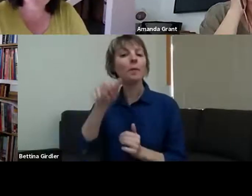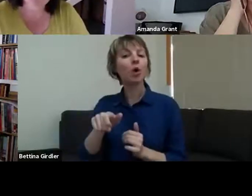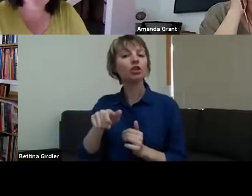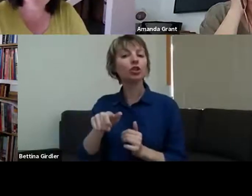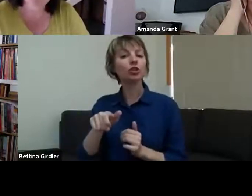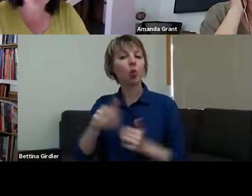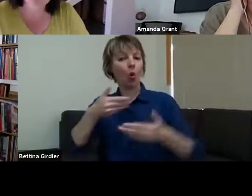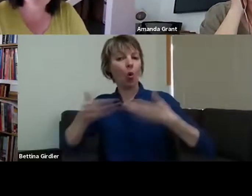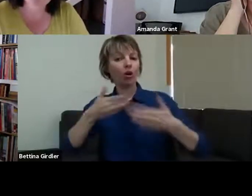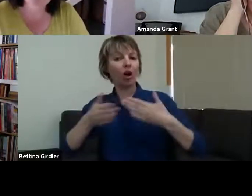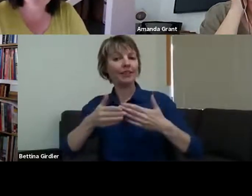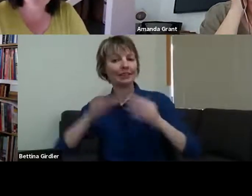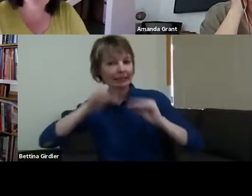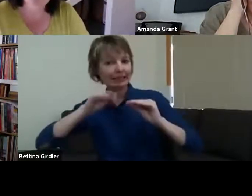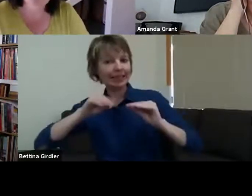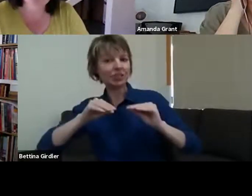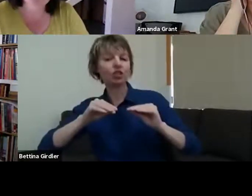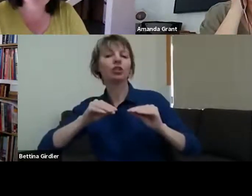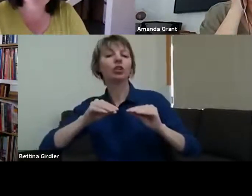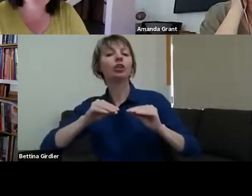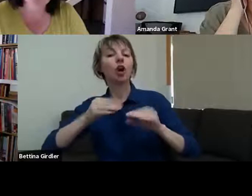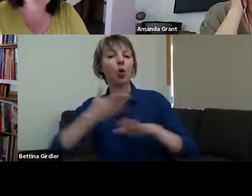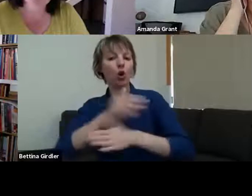there were people that came along to her workshop that were remaking